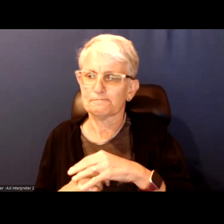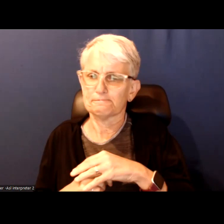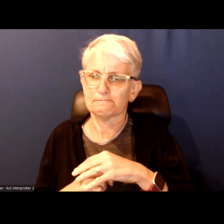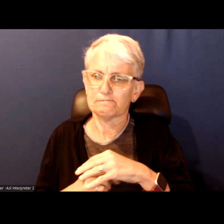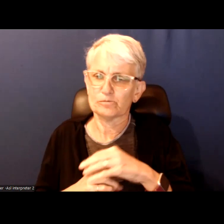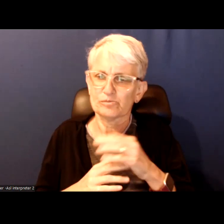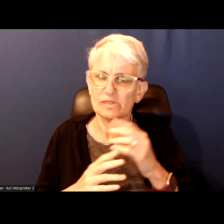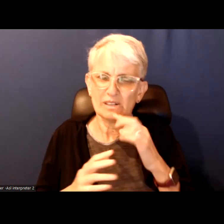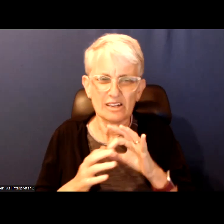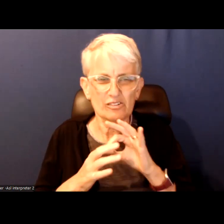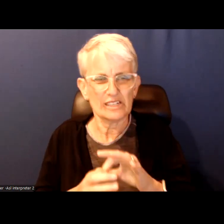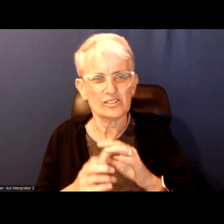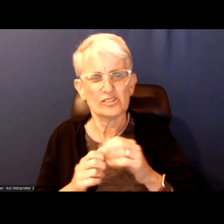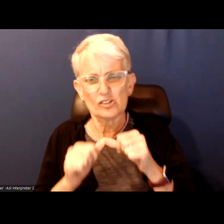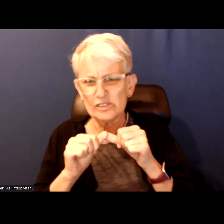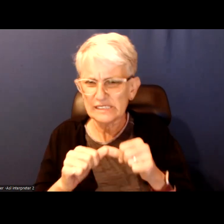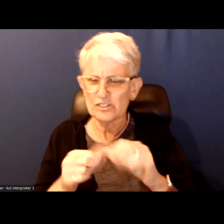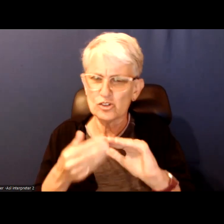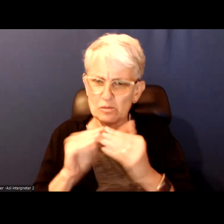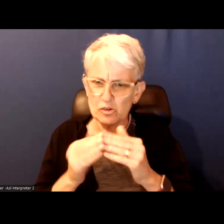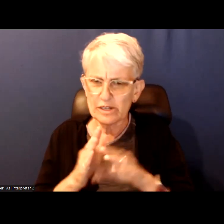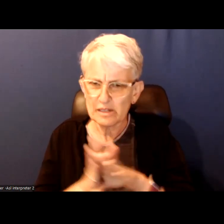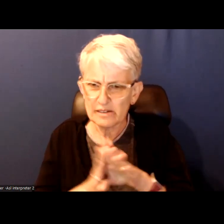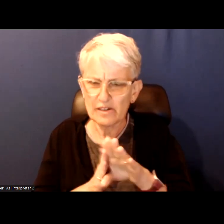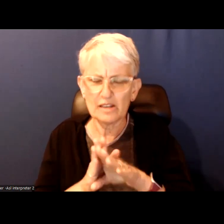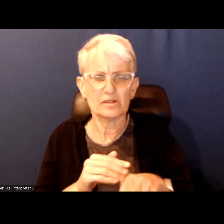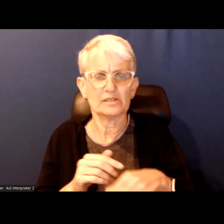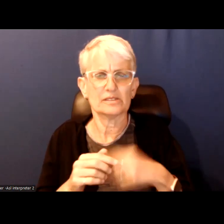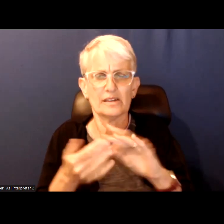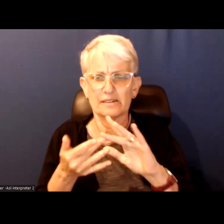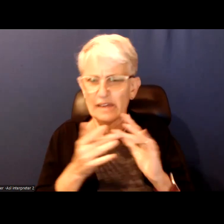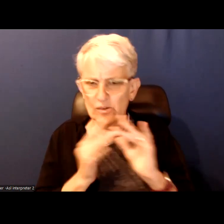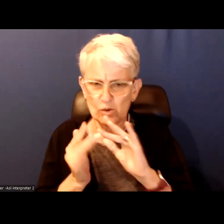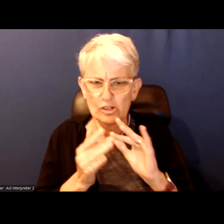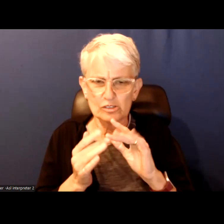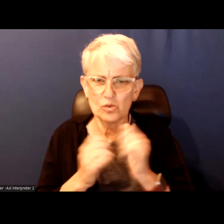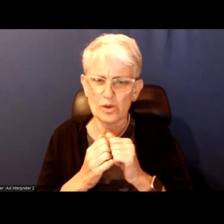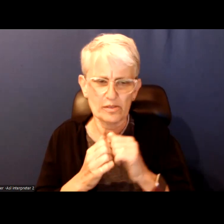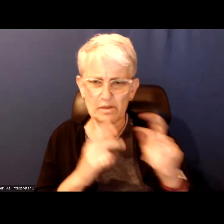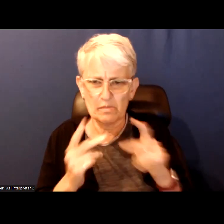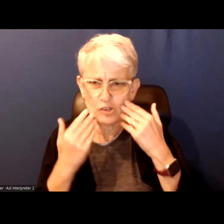of continuing community building and continuing to have networks with strangers and not just